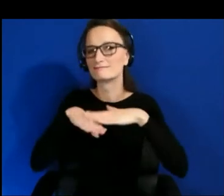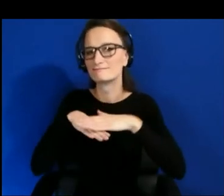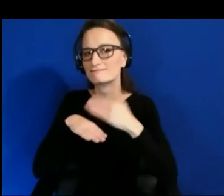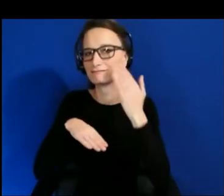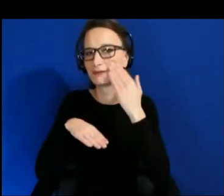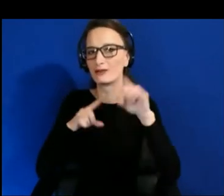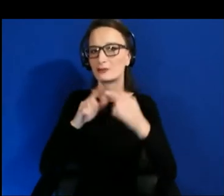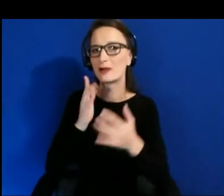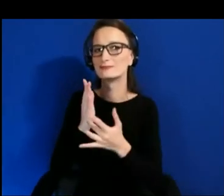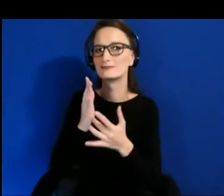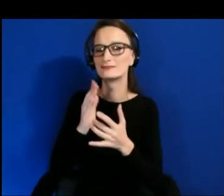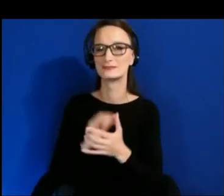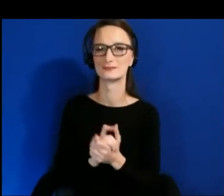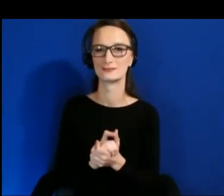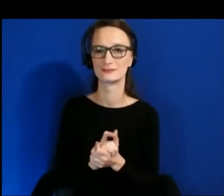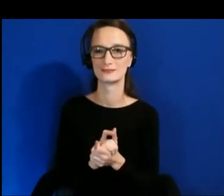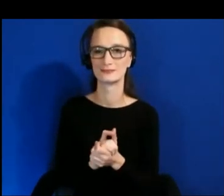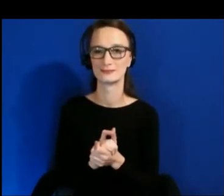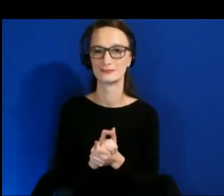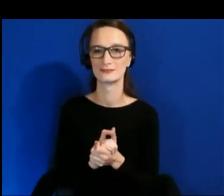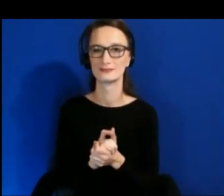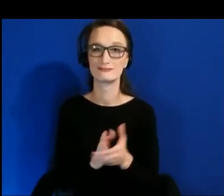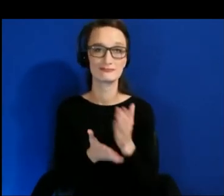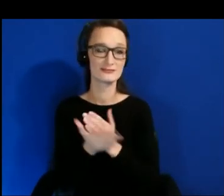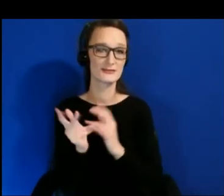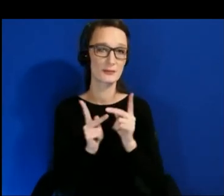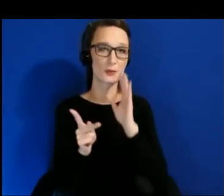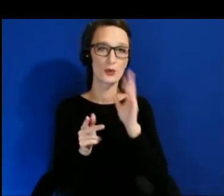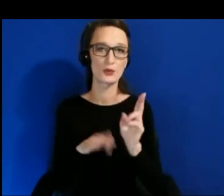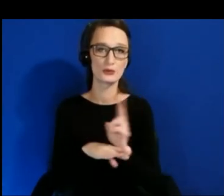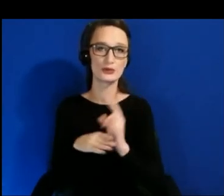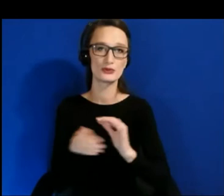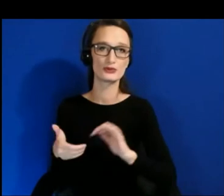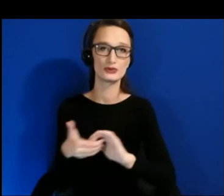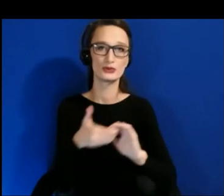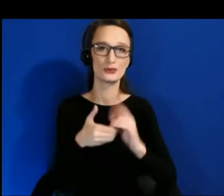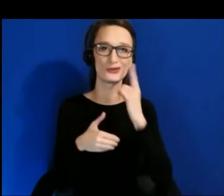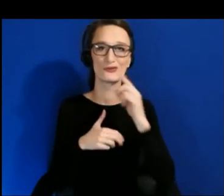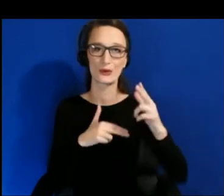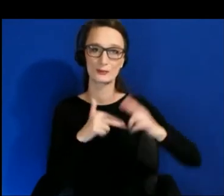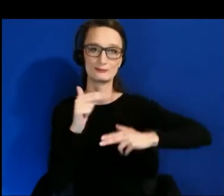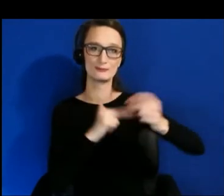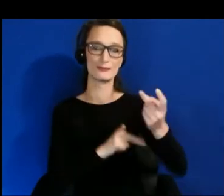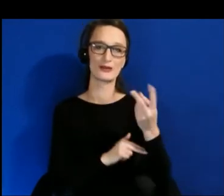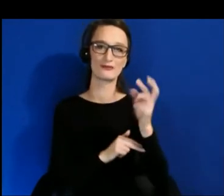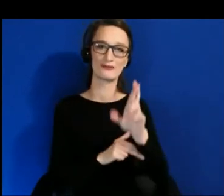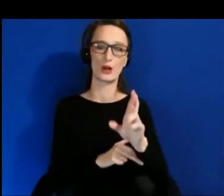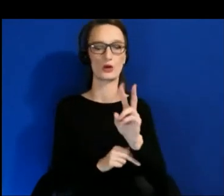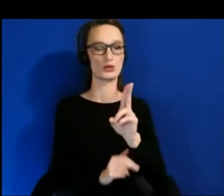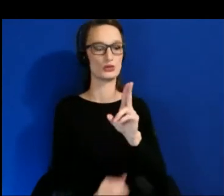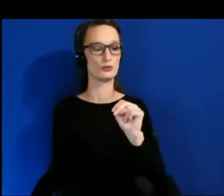Some people use Unity to build VR right away, from the get-go. I stay away from that.